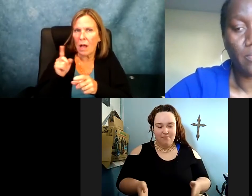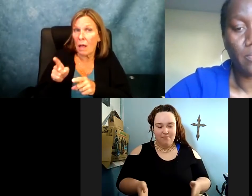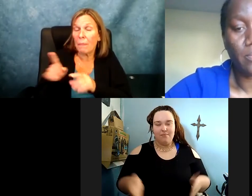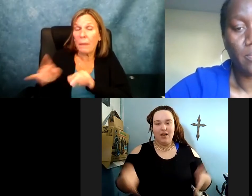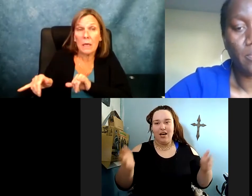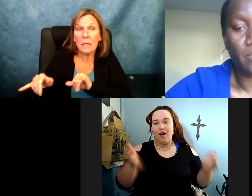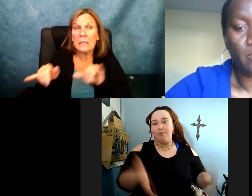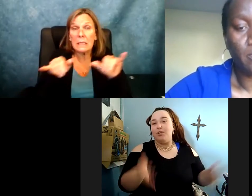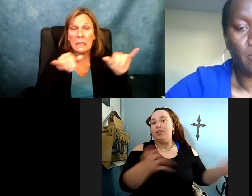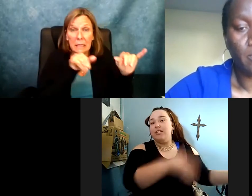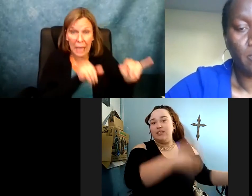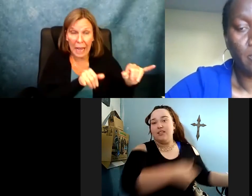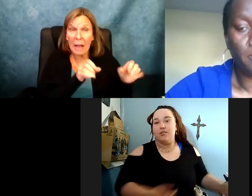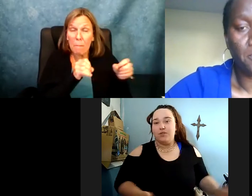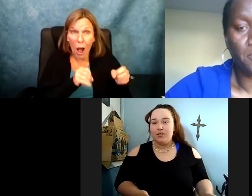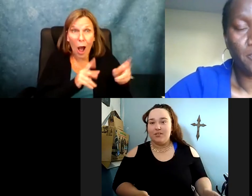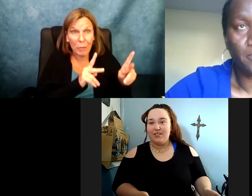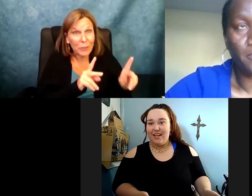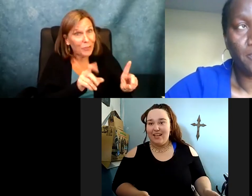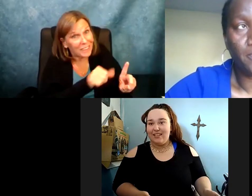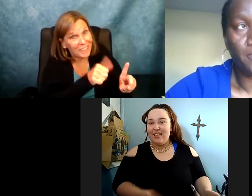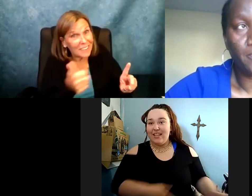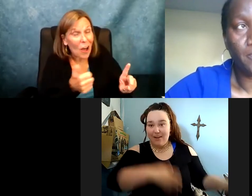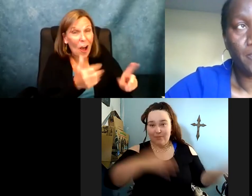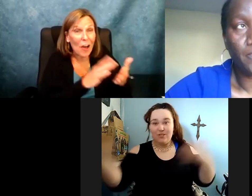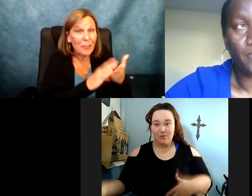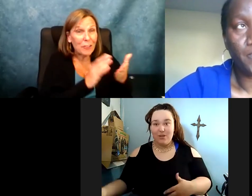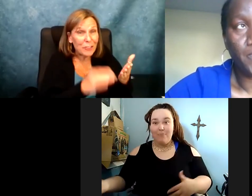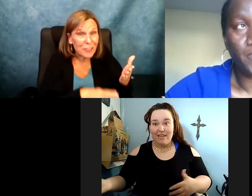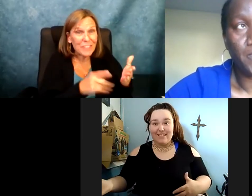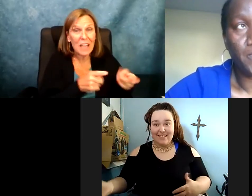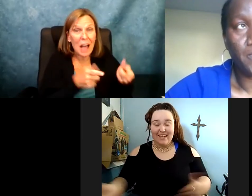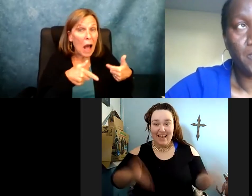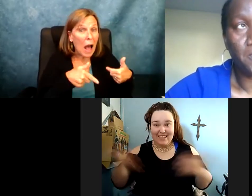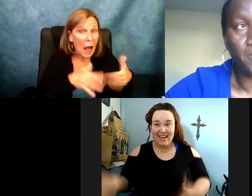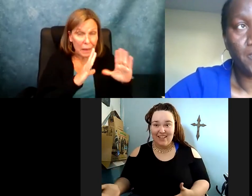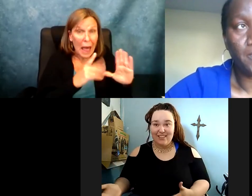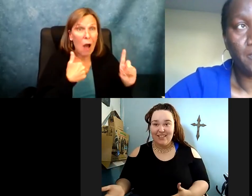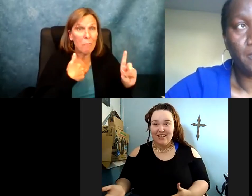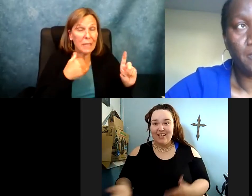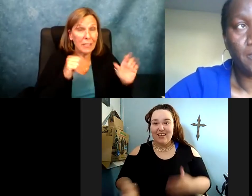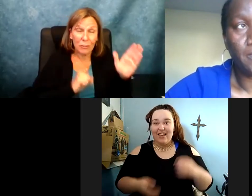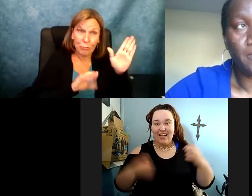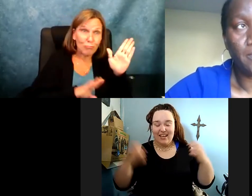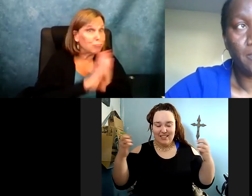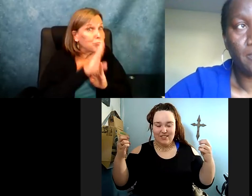sophomore year, second junior, actually -- the same opportunities